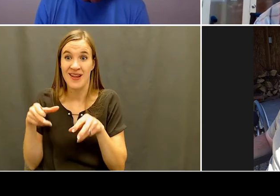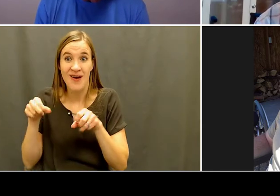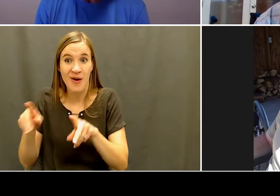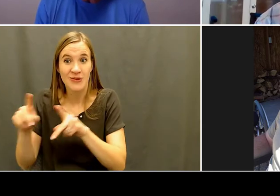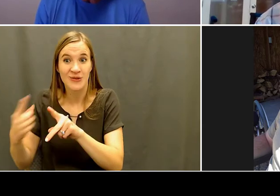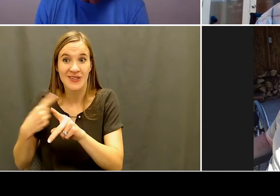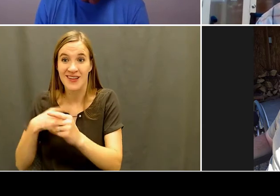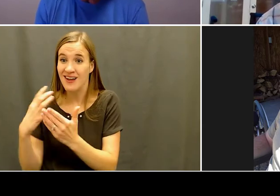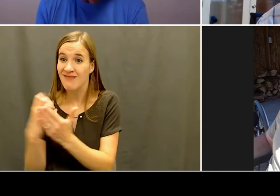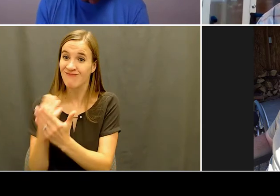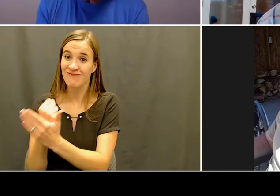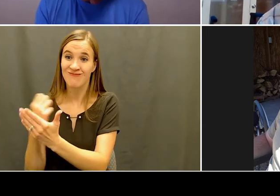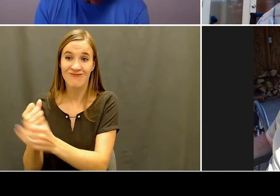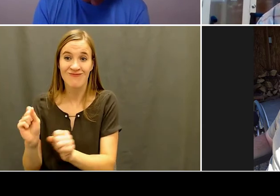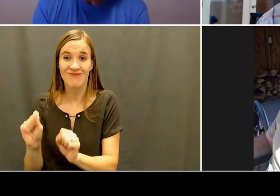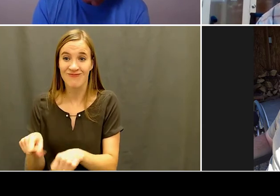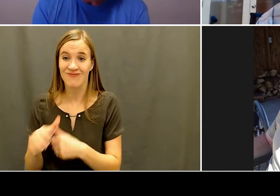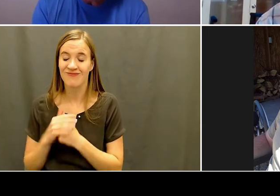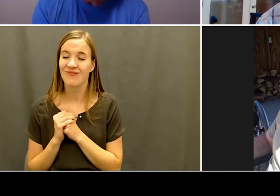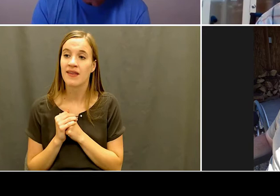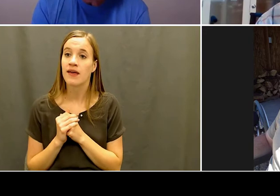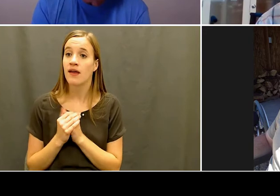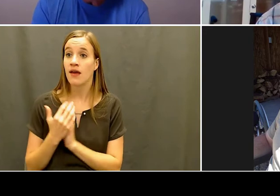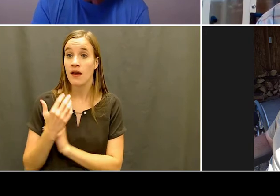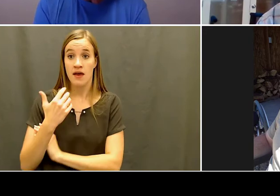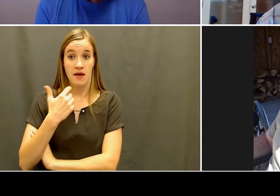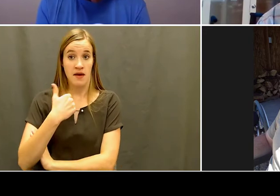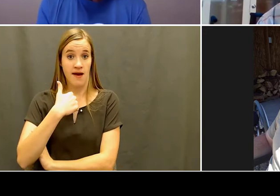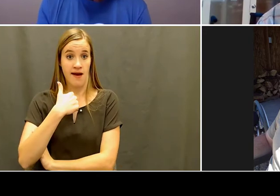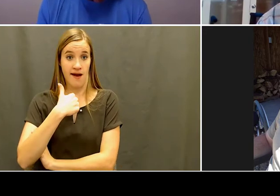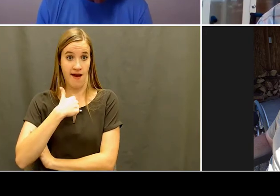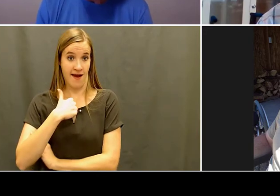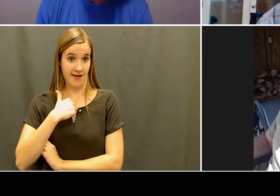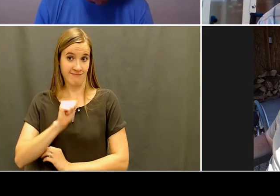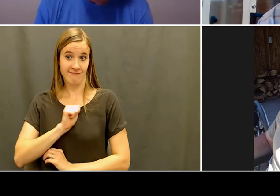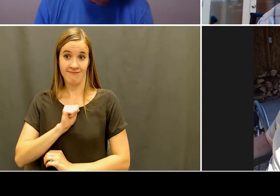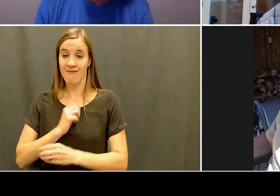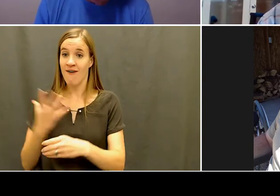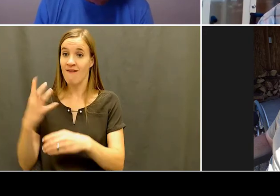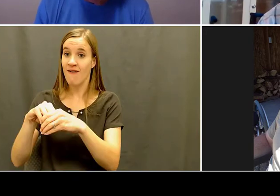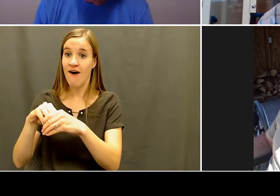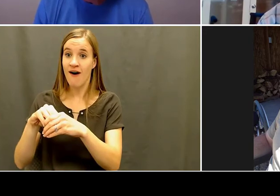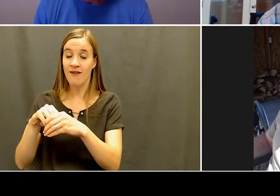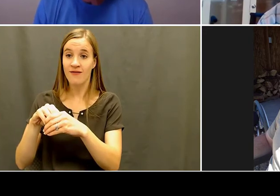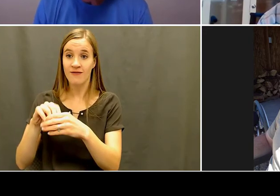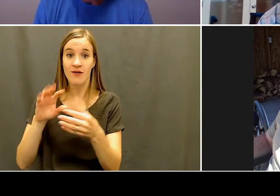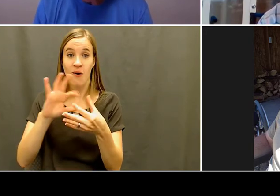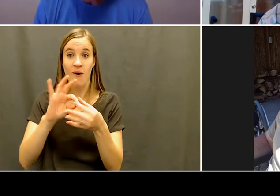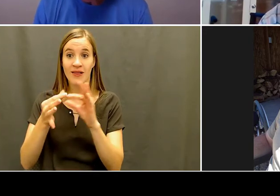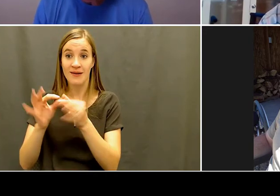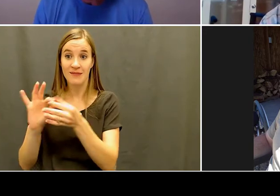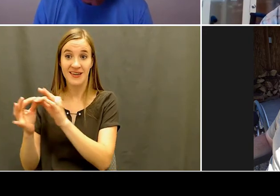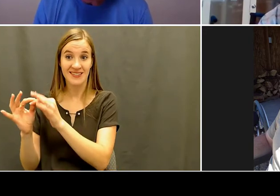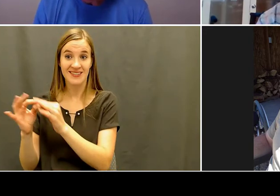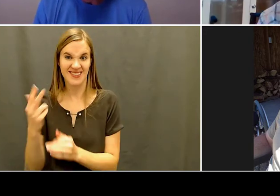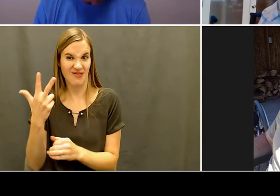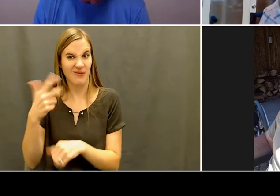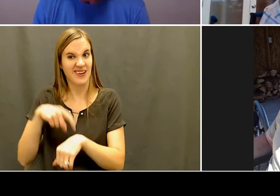all over the country. And I've set 18 National records, or